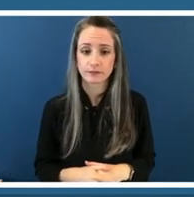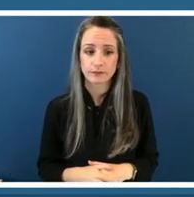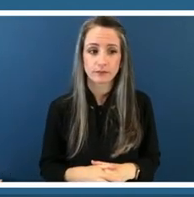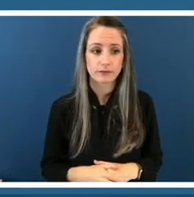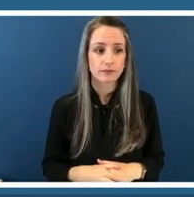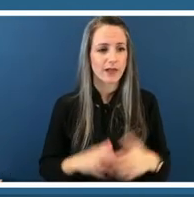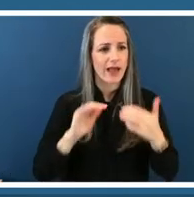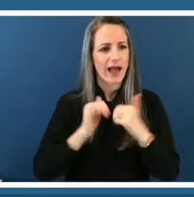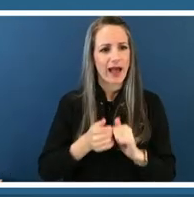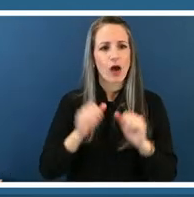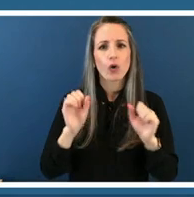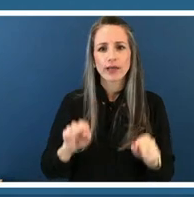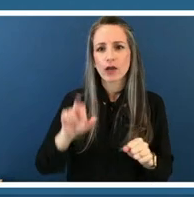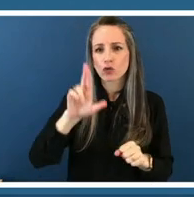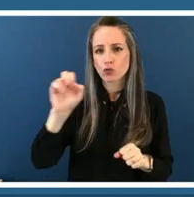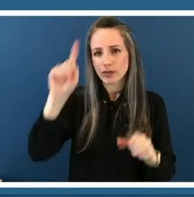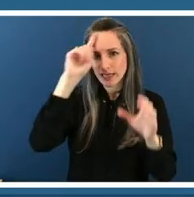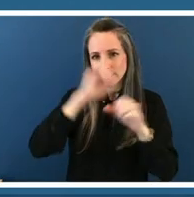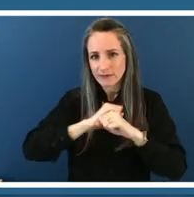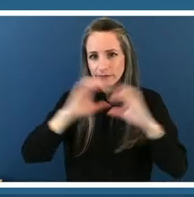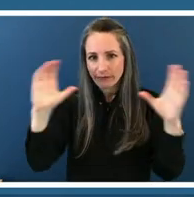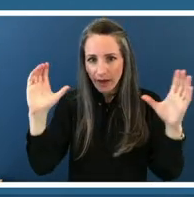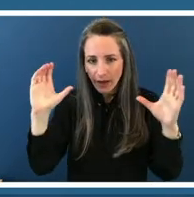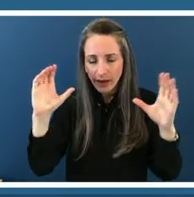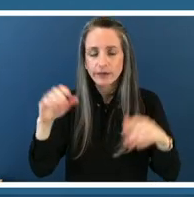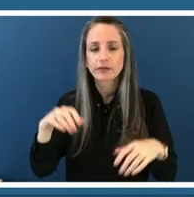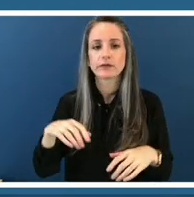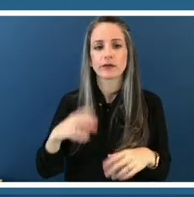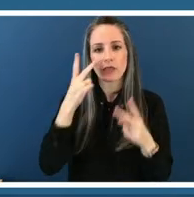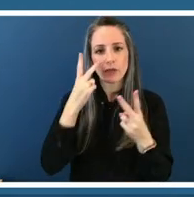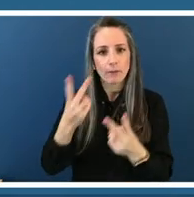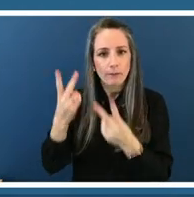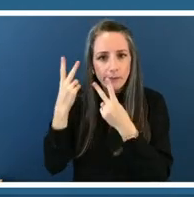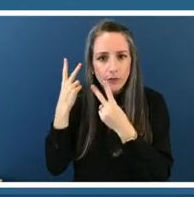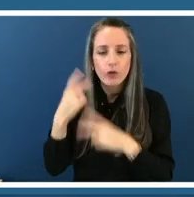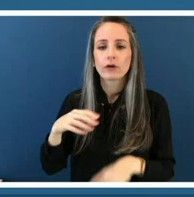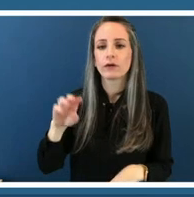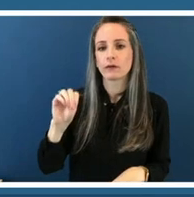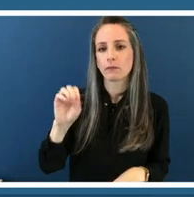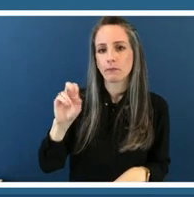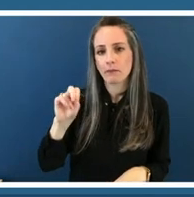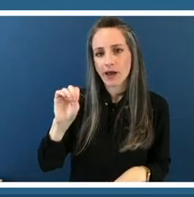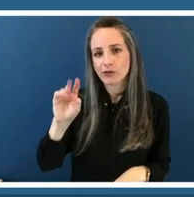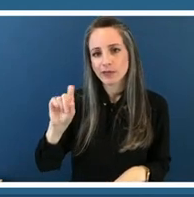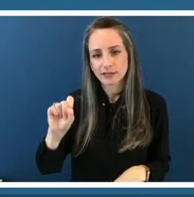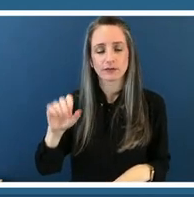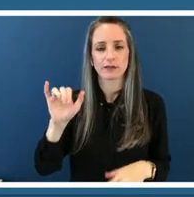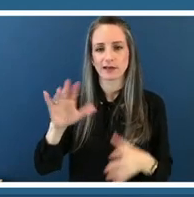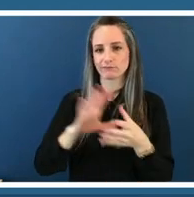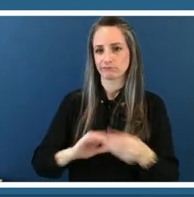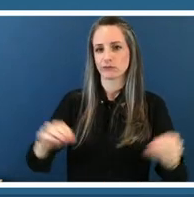monuments and memorials that speak to us and tell our stories